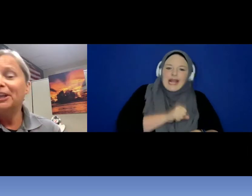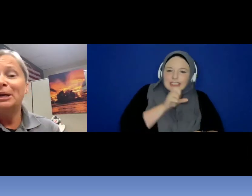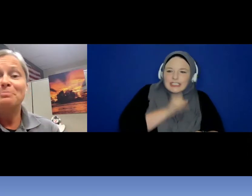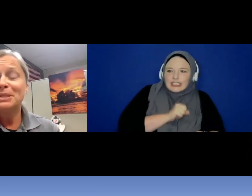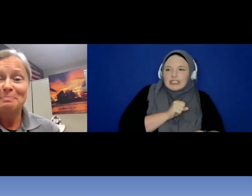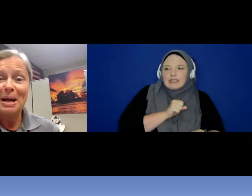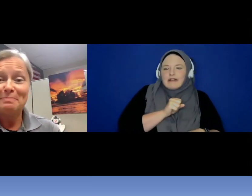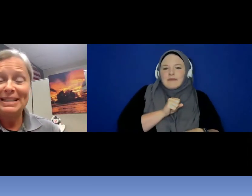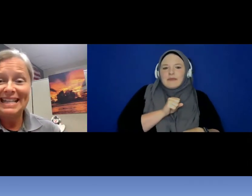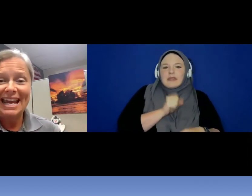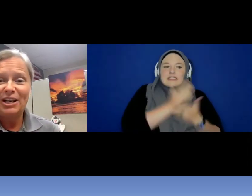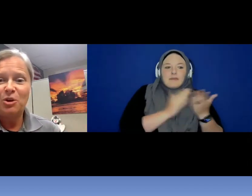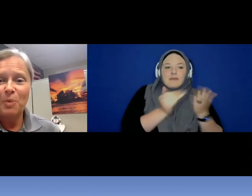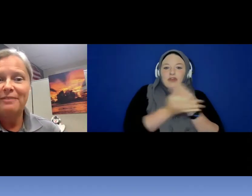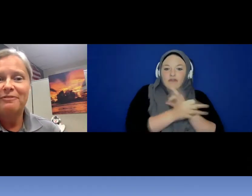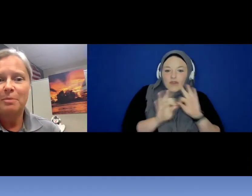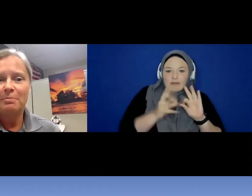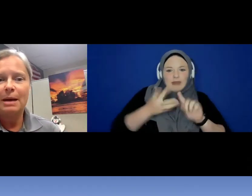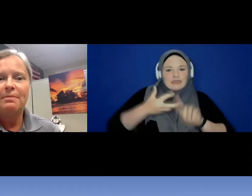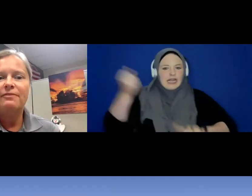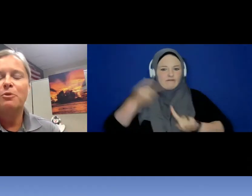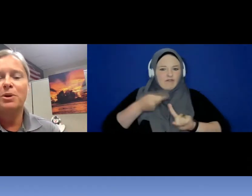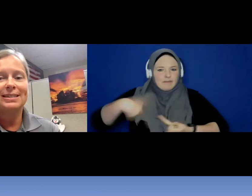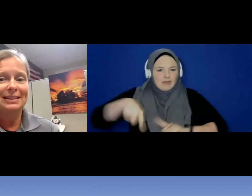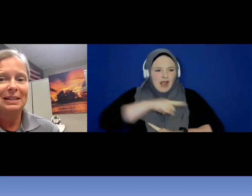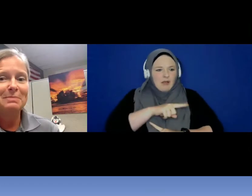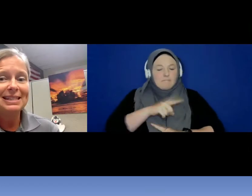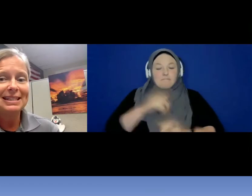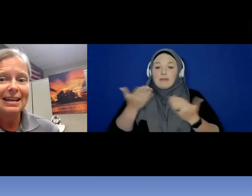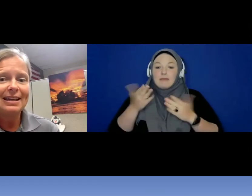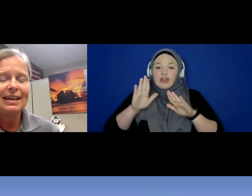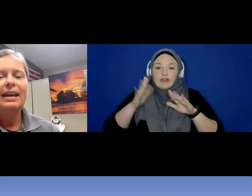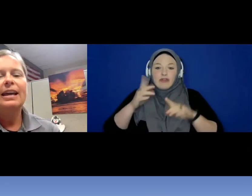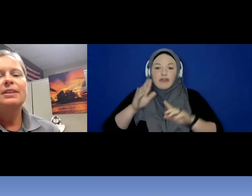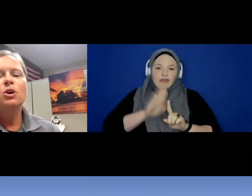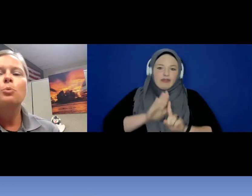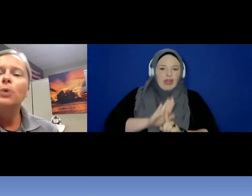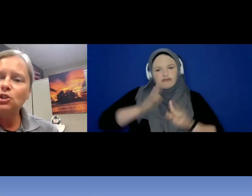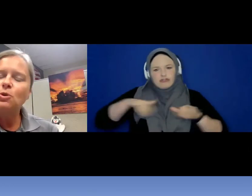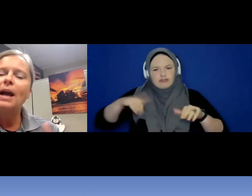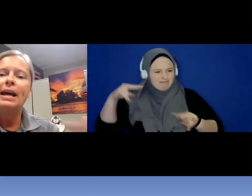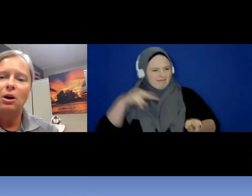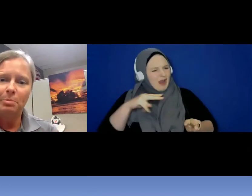freedoms might be taken away from them for a silly mistake and so, we try to help